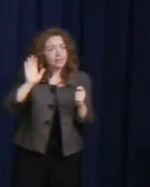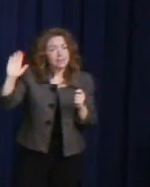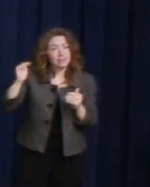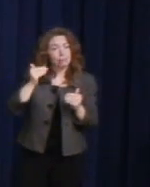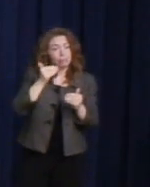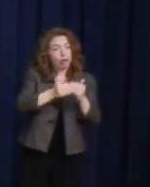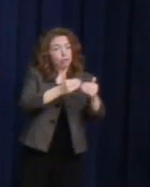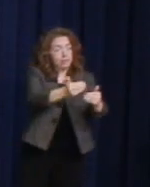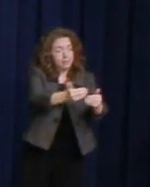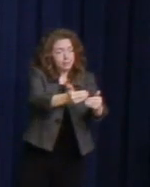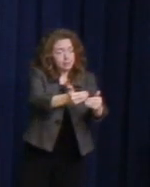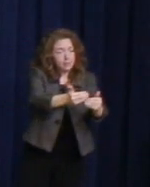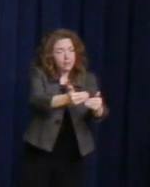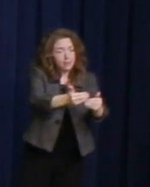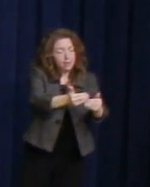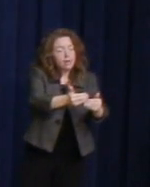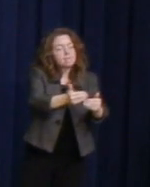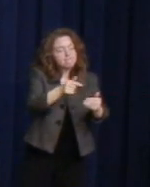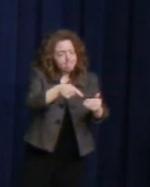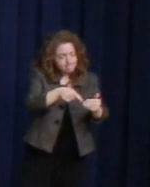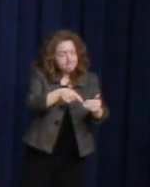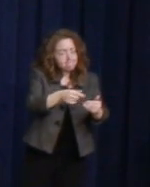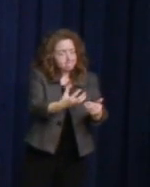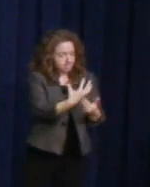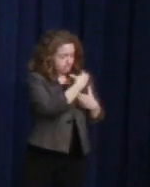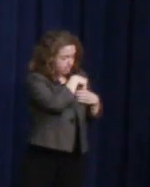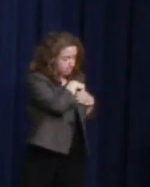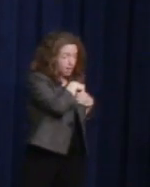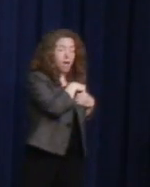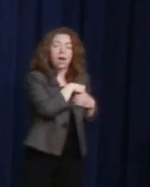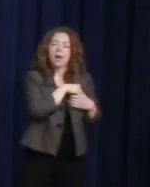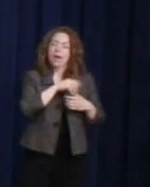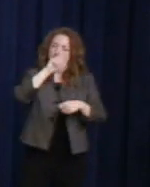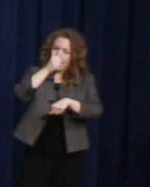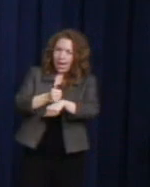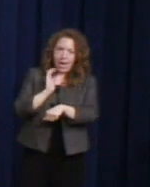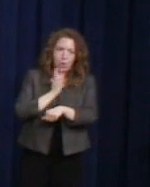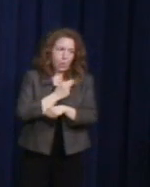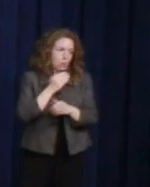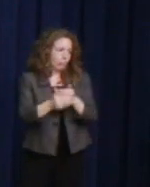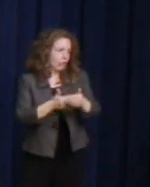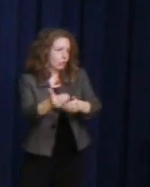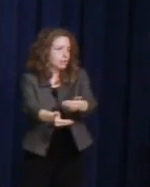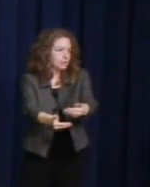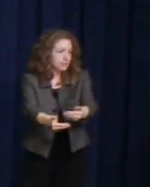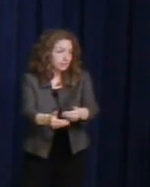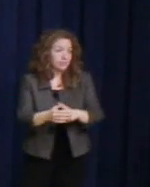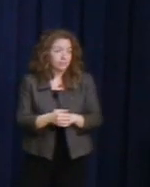to make progress in our own. When I was a freshman in congress,